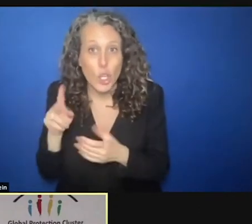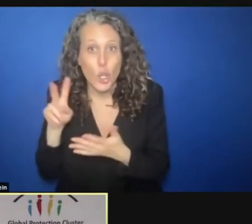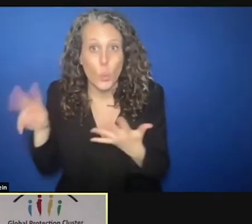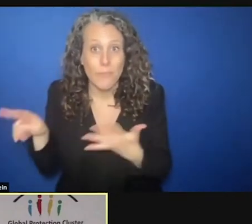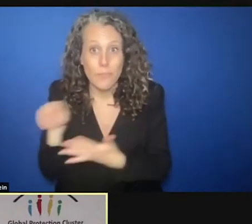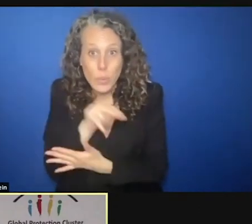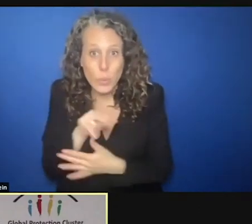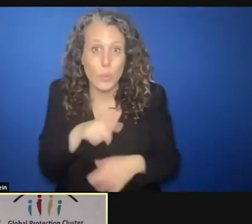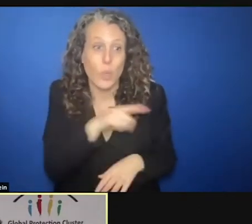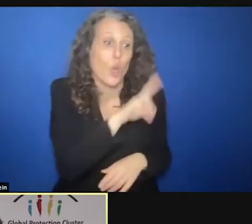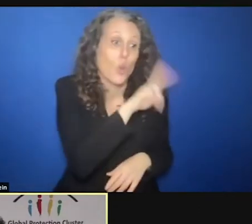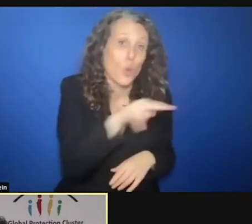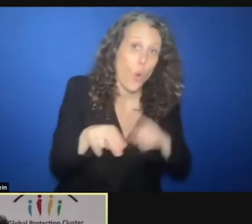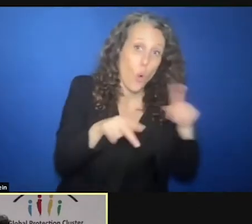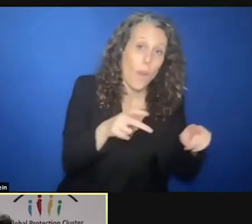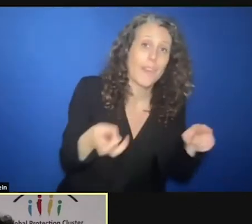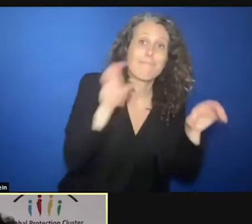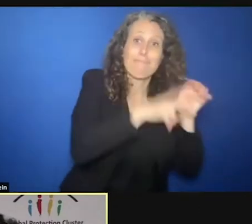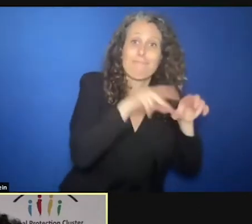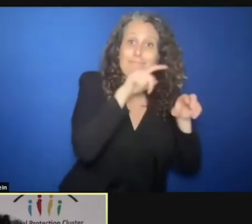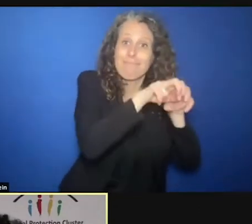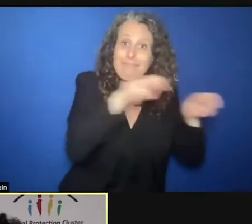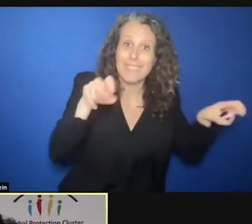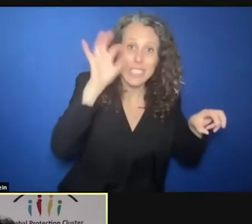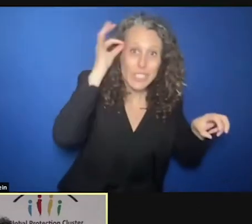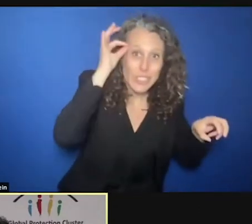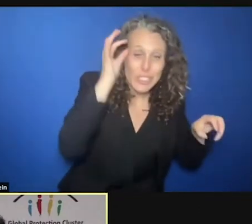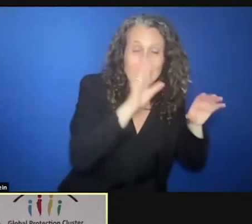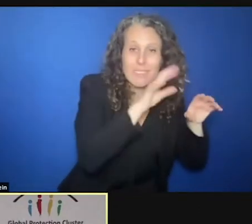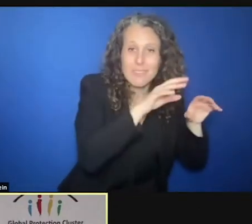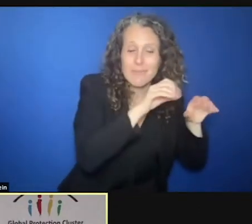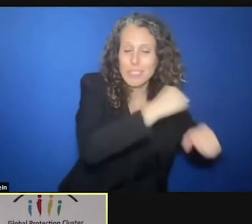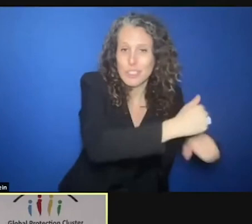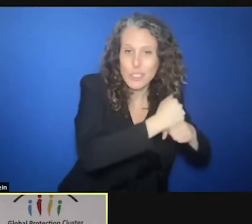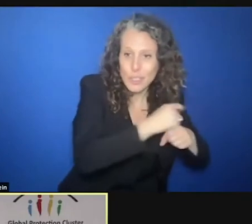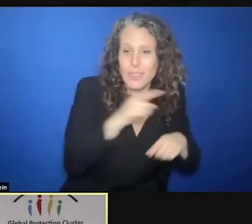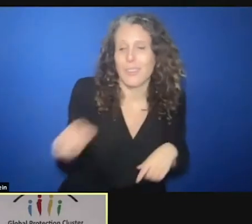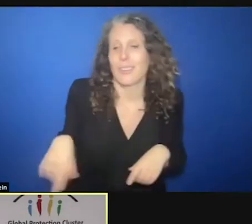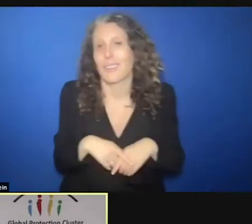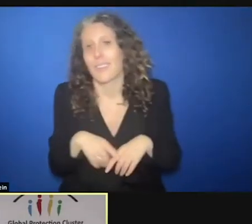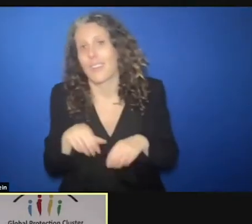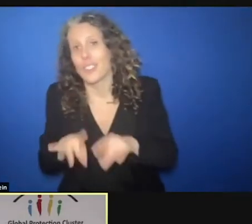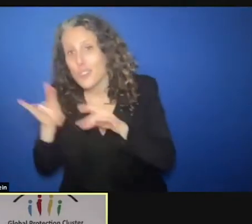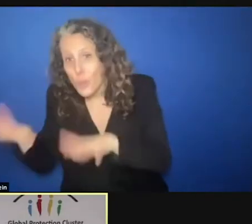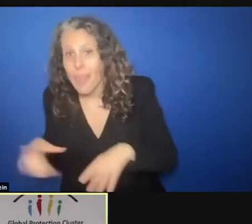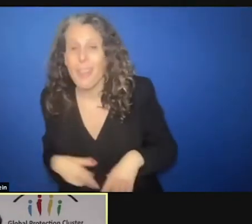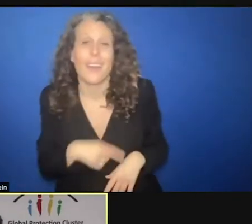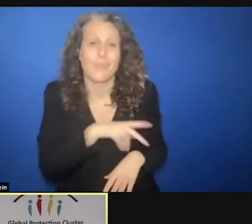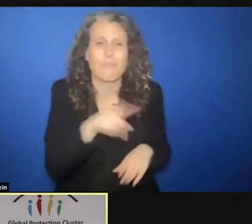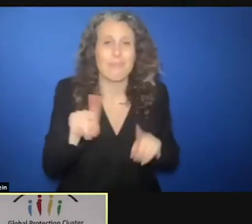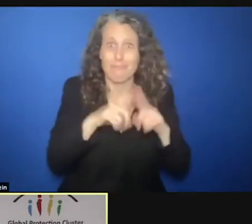Norway on the security council and the Netherlands we will follow up with you.